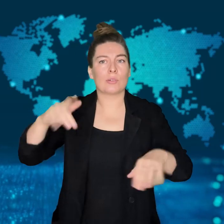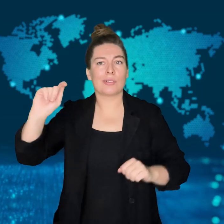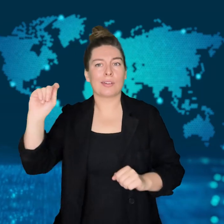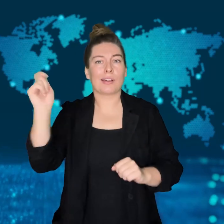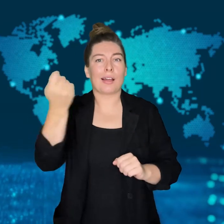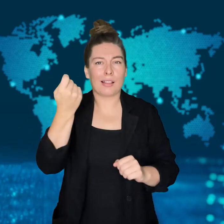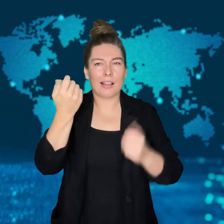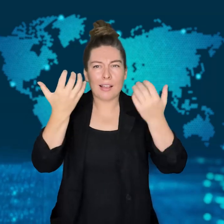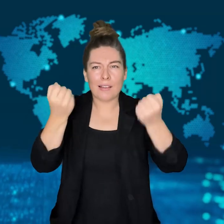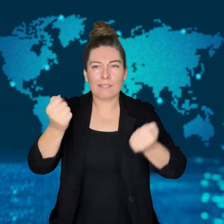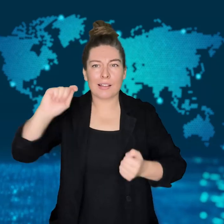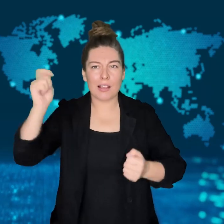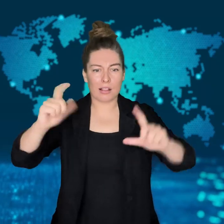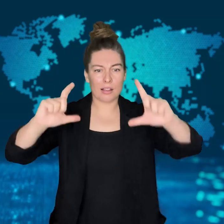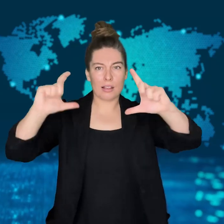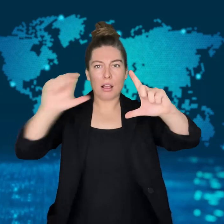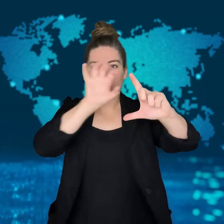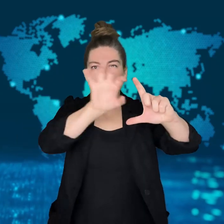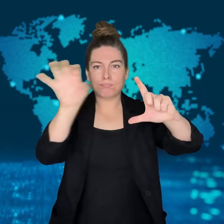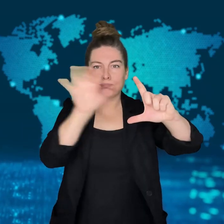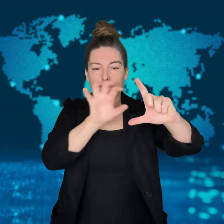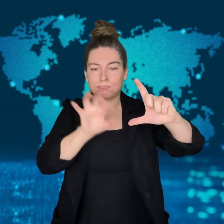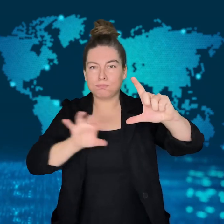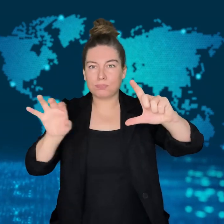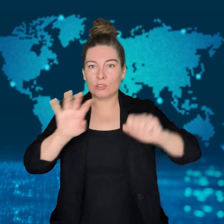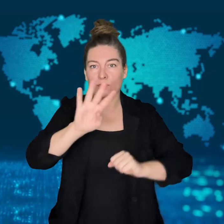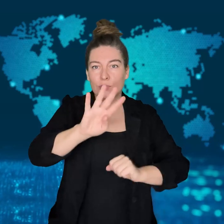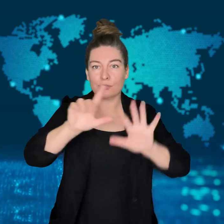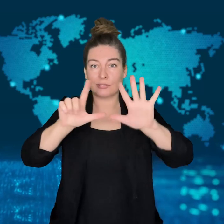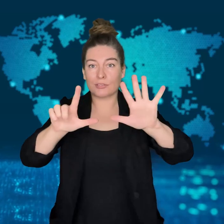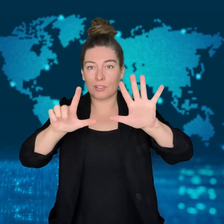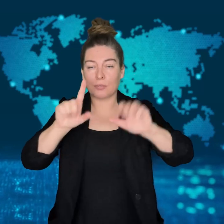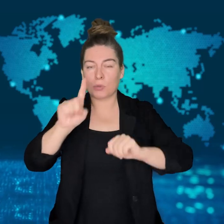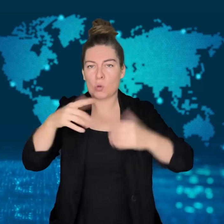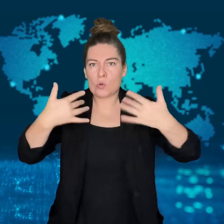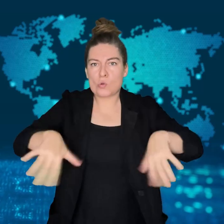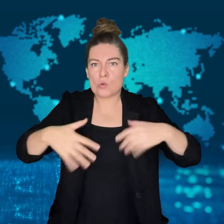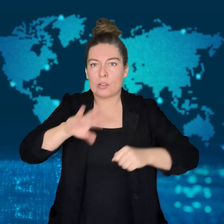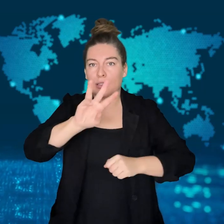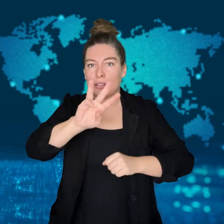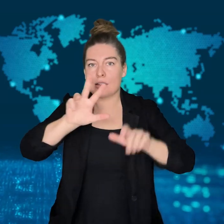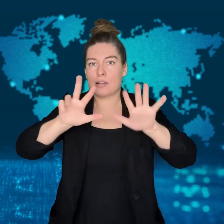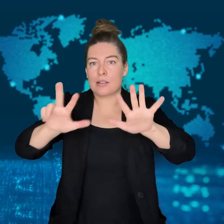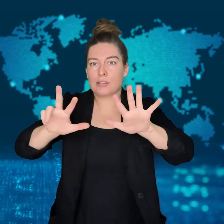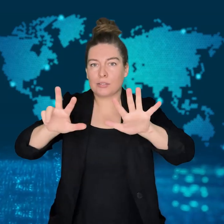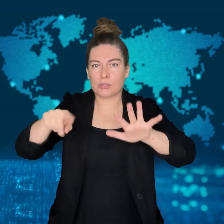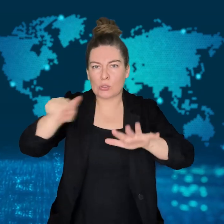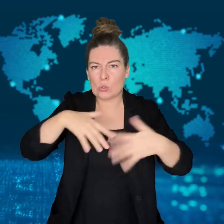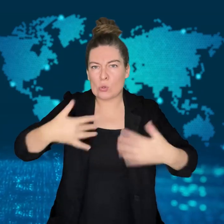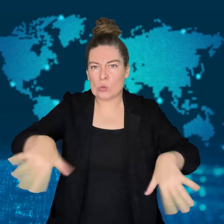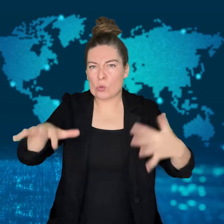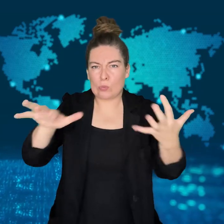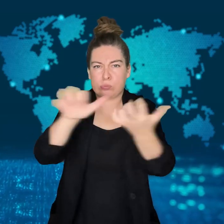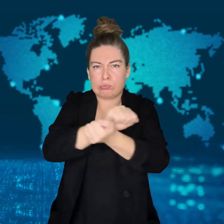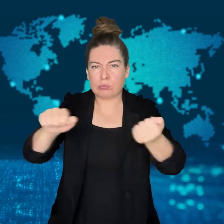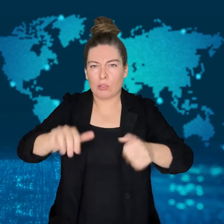including Somalia, Kenya, Ethiopia, and Tanzania.